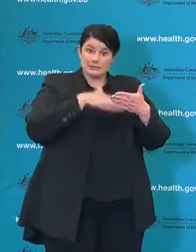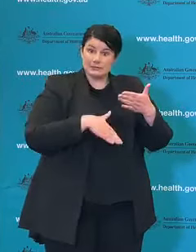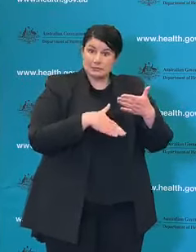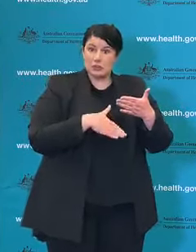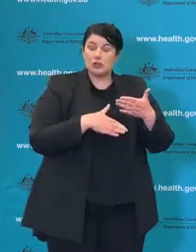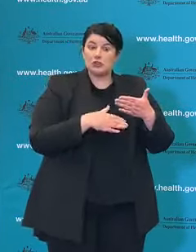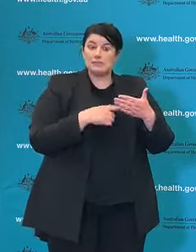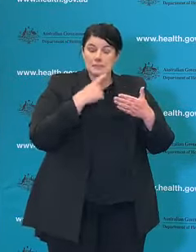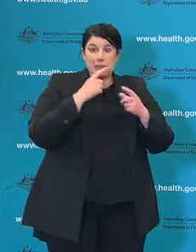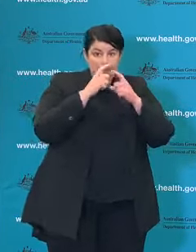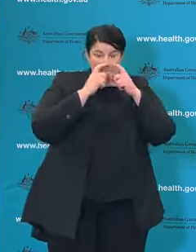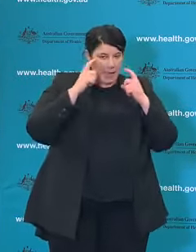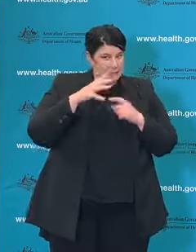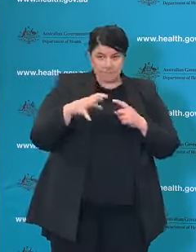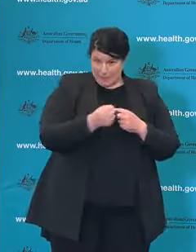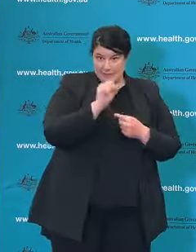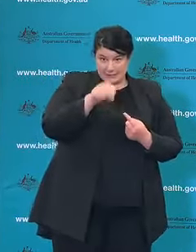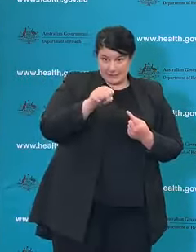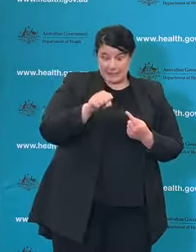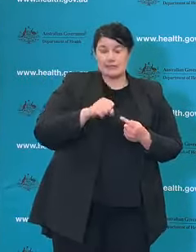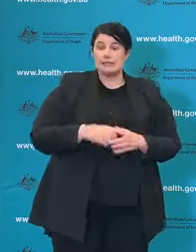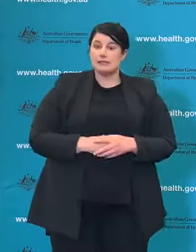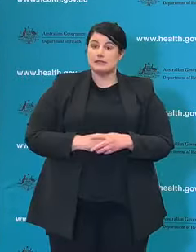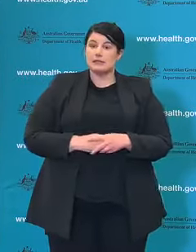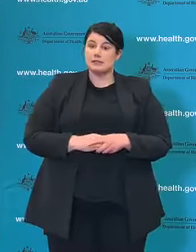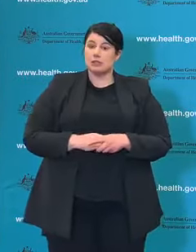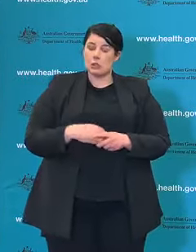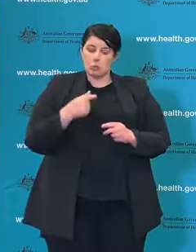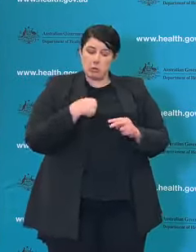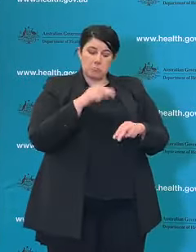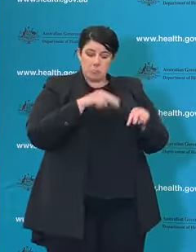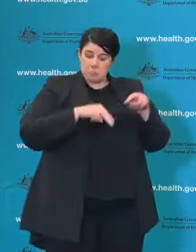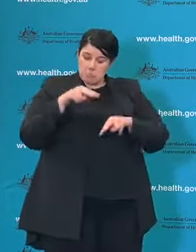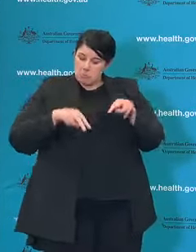The ICEG has reviewed their guidance on P2